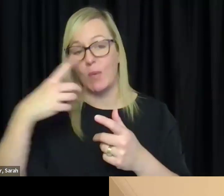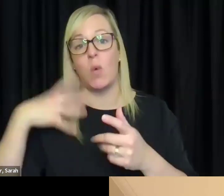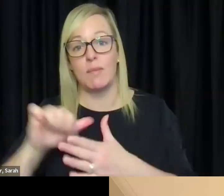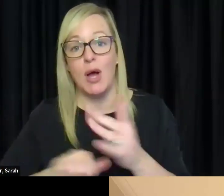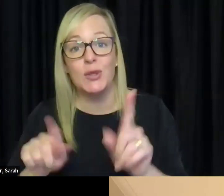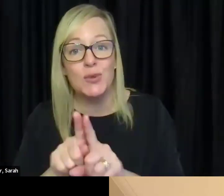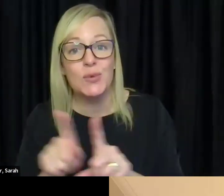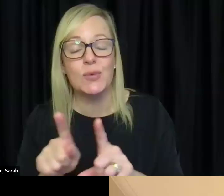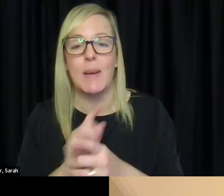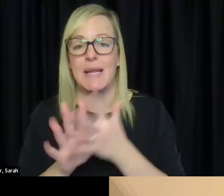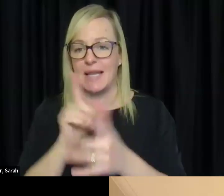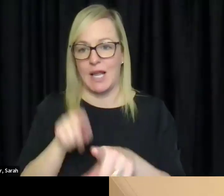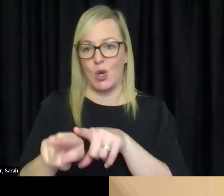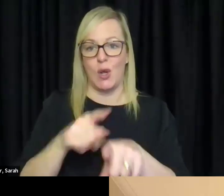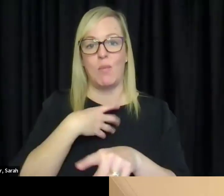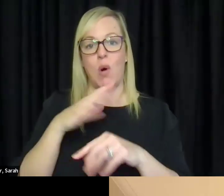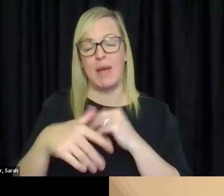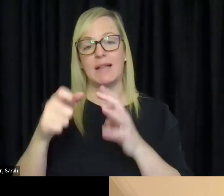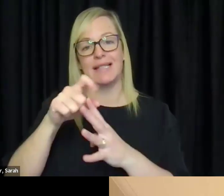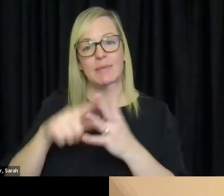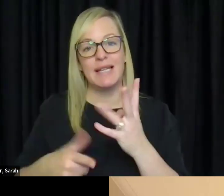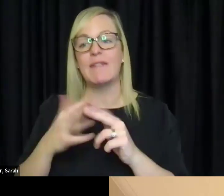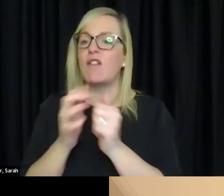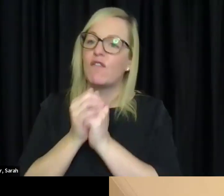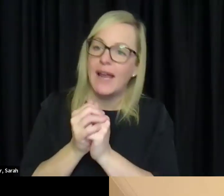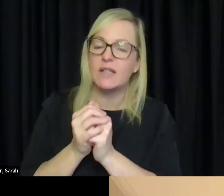like learn more about disability, like if they have got a friend with disability or